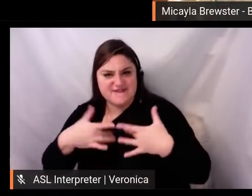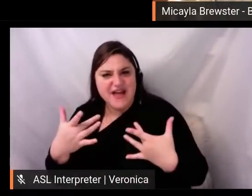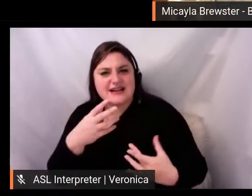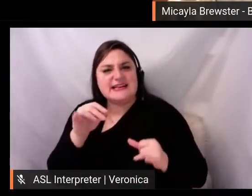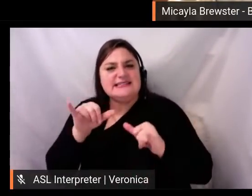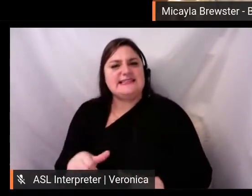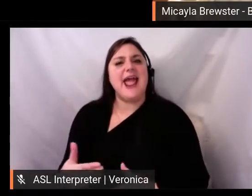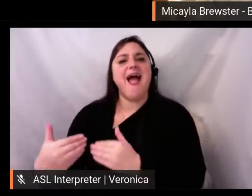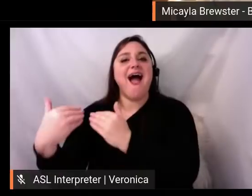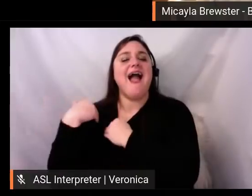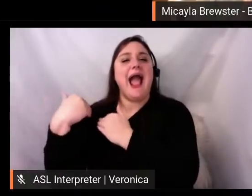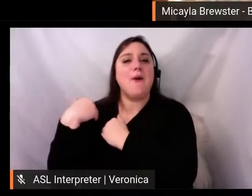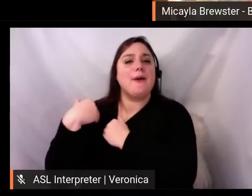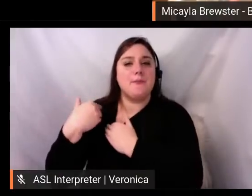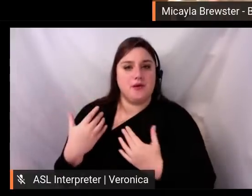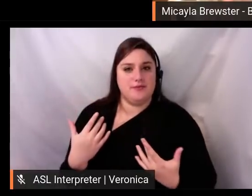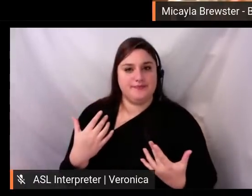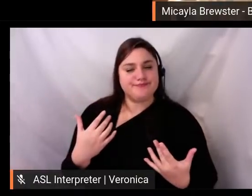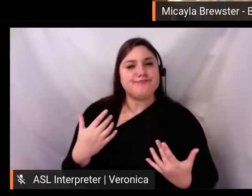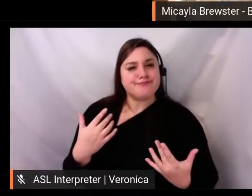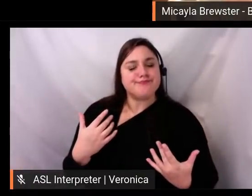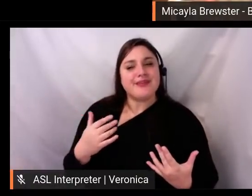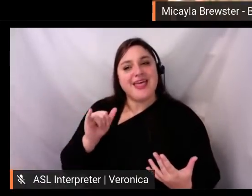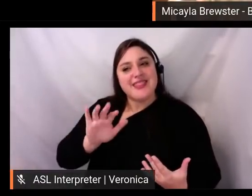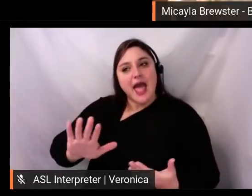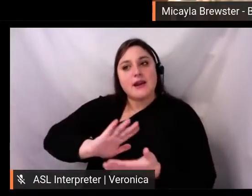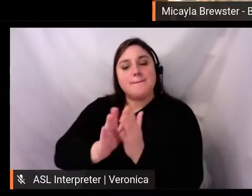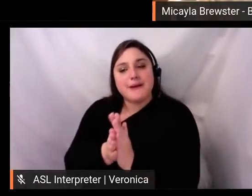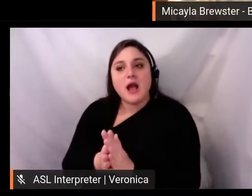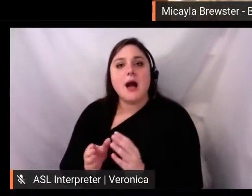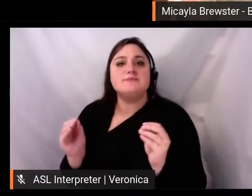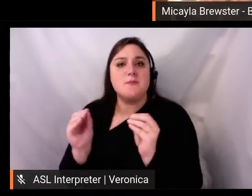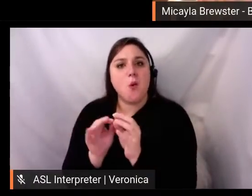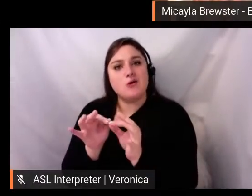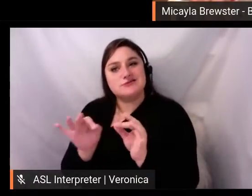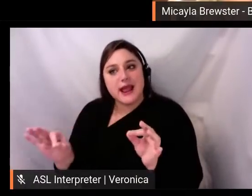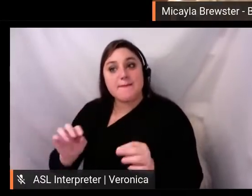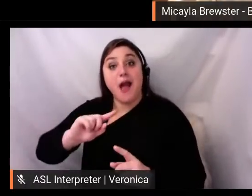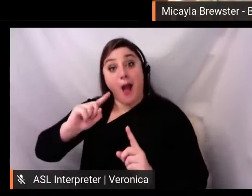around. You know, it being a statement about the event that ties the person